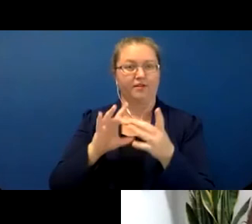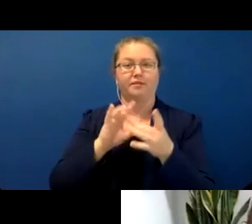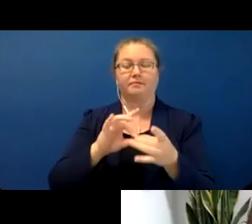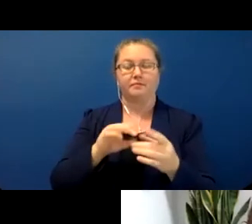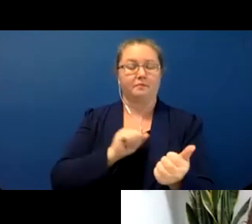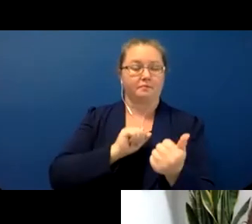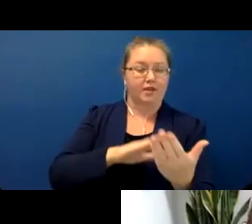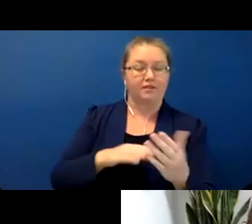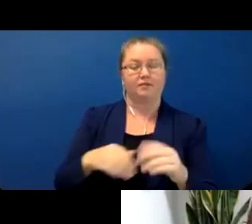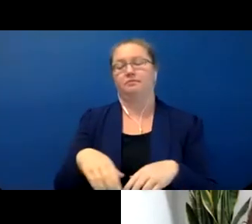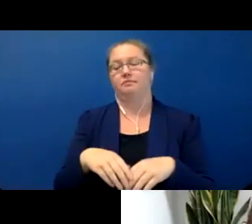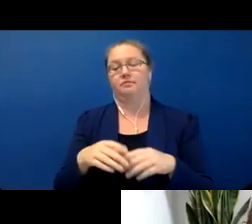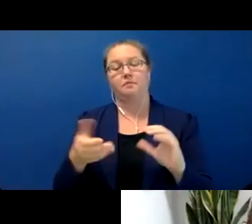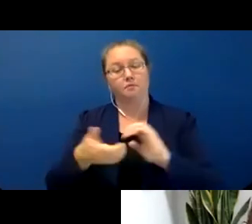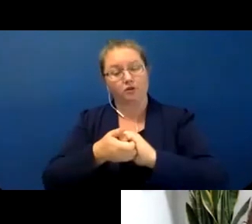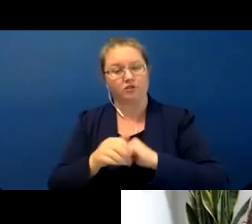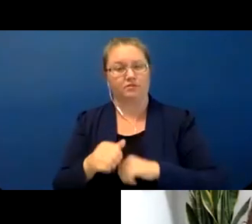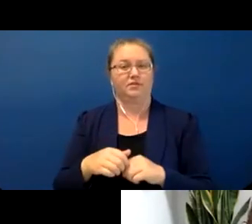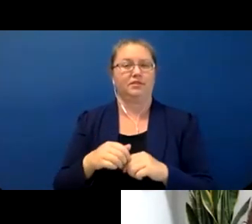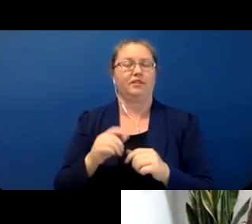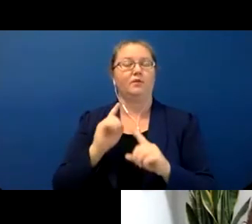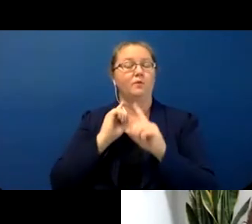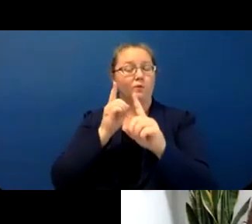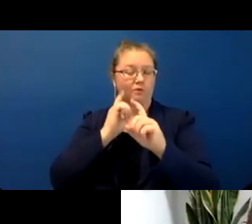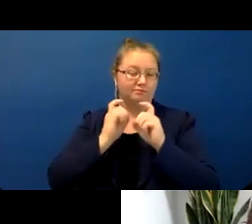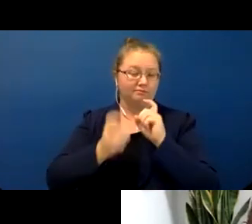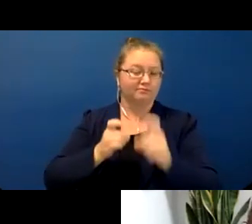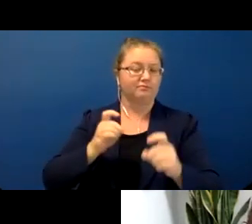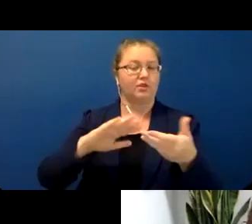that contribute to community-based language reclamation. She currently works with speakers